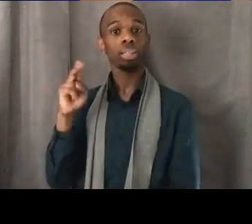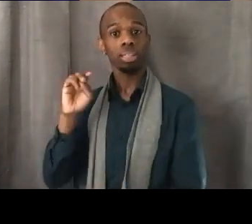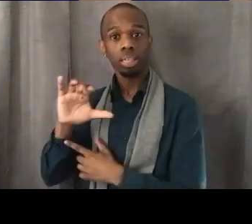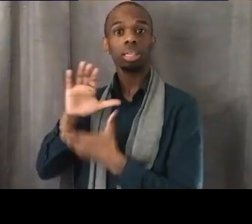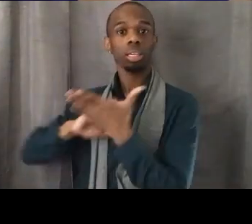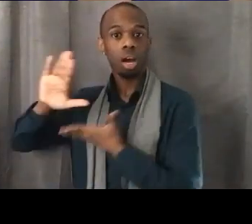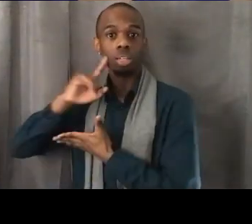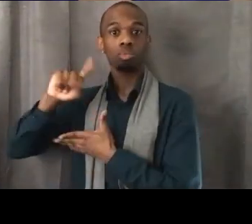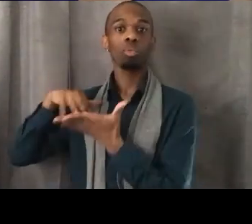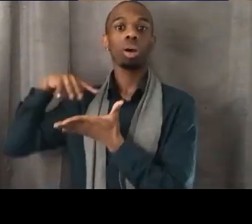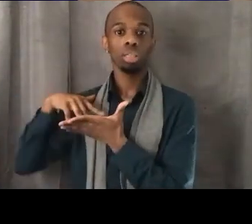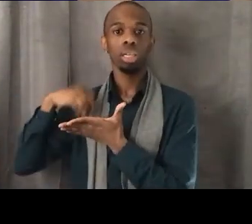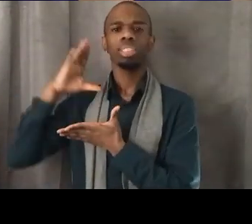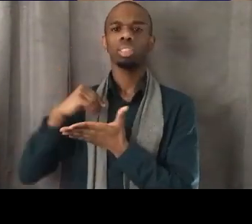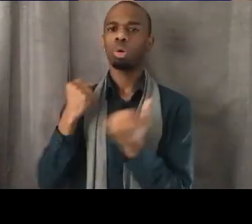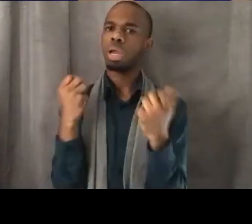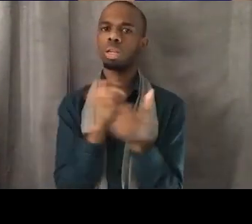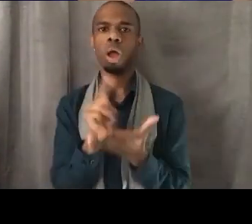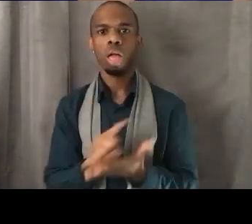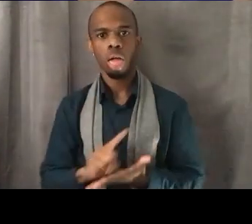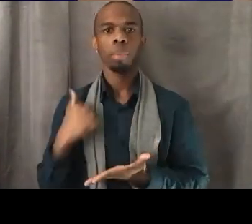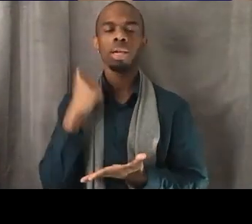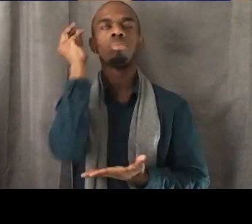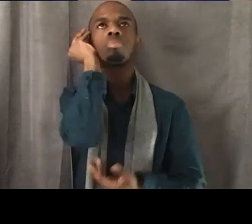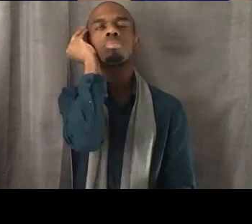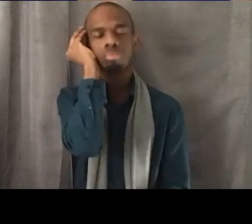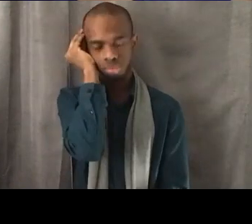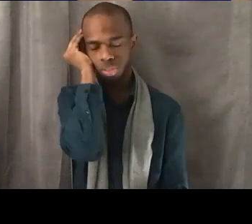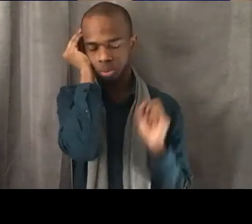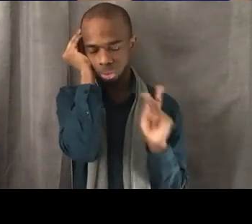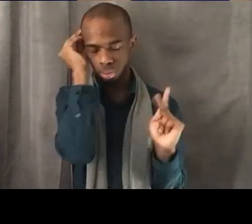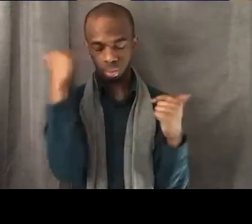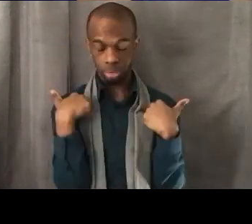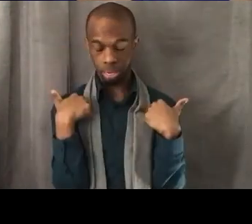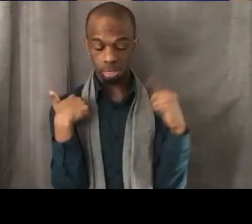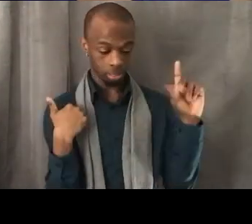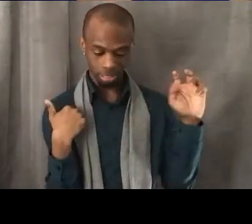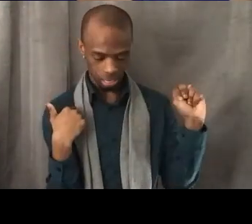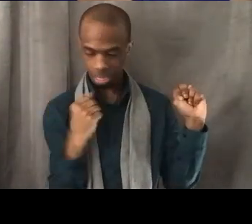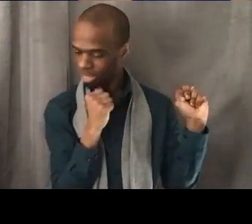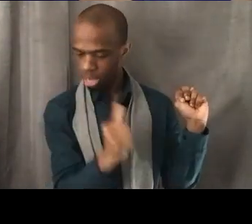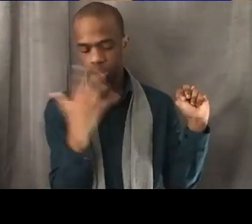well if I'm not gonna be Dean and I'm not then who would we want to be Dean?